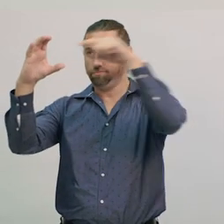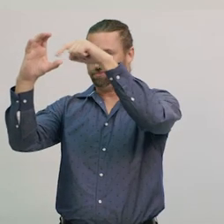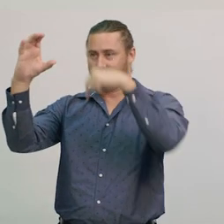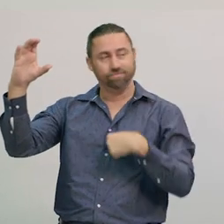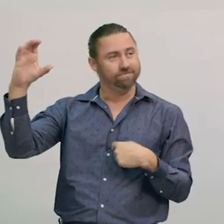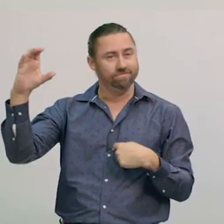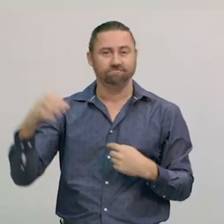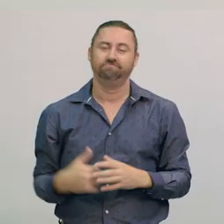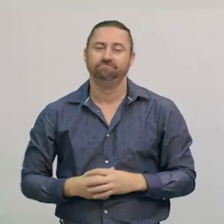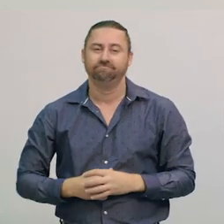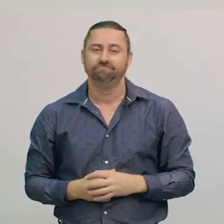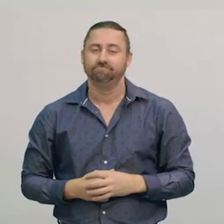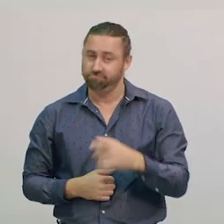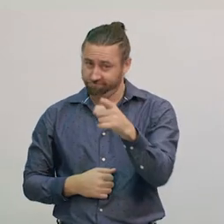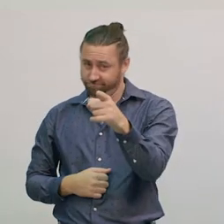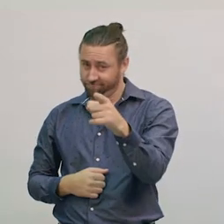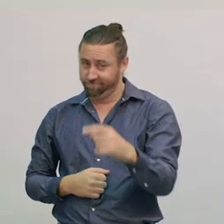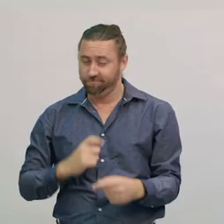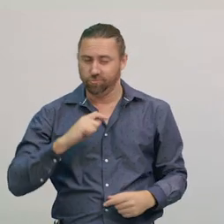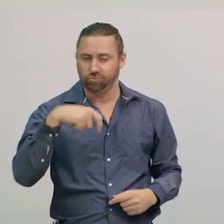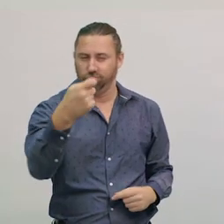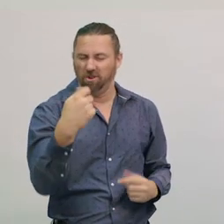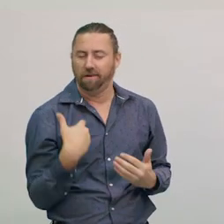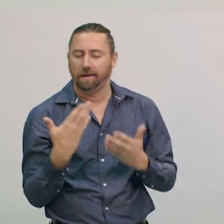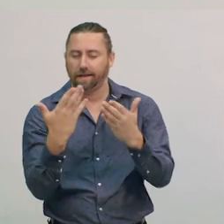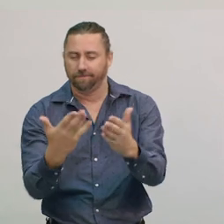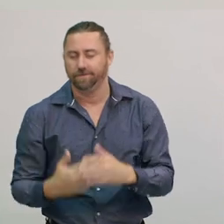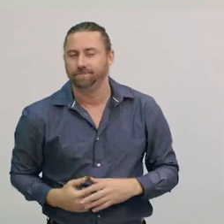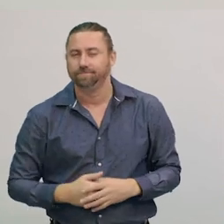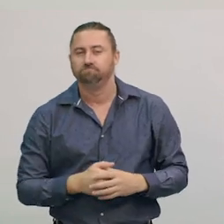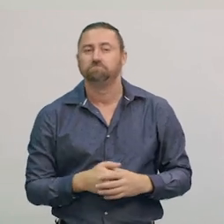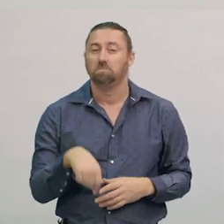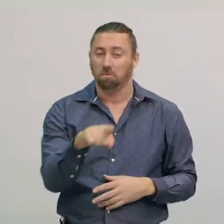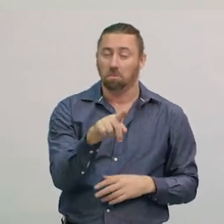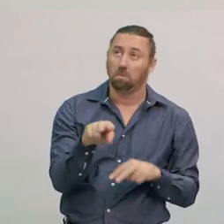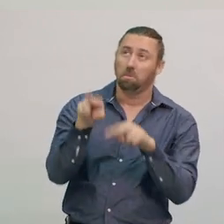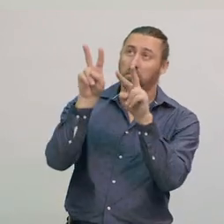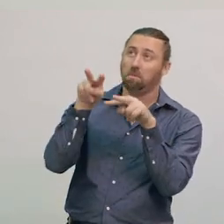Now it’s your turn. You might like to observe the phases of the Moon,